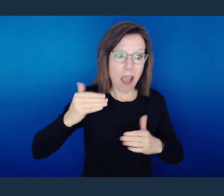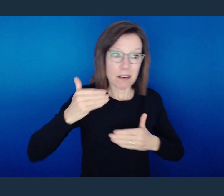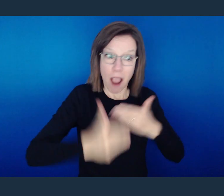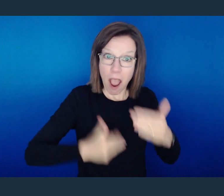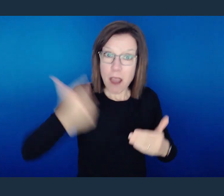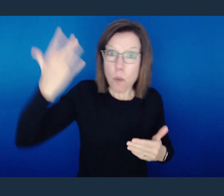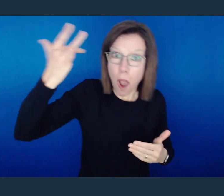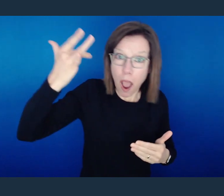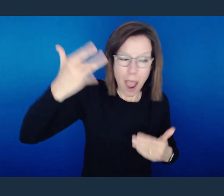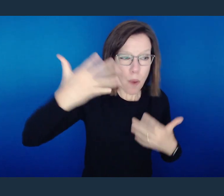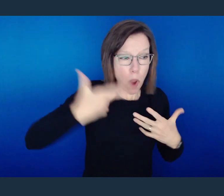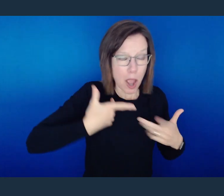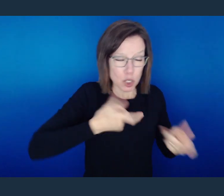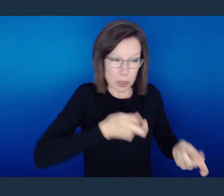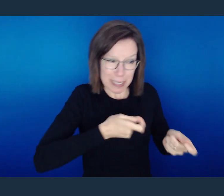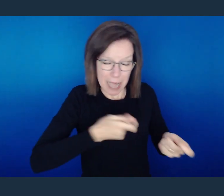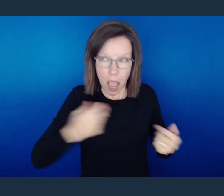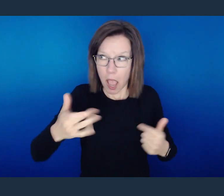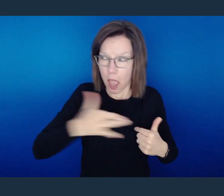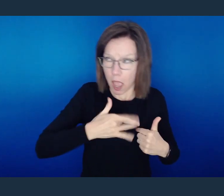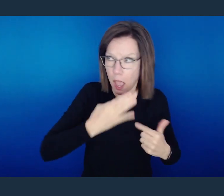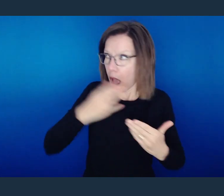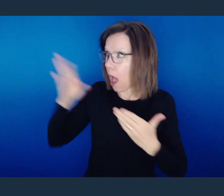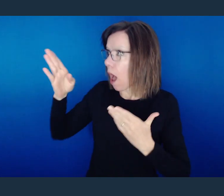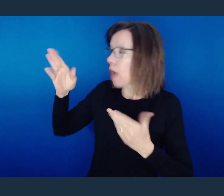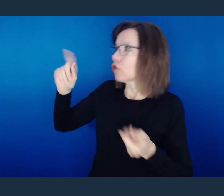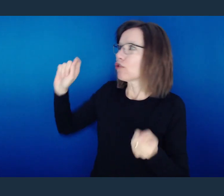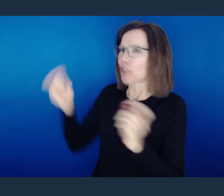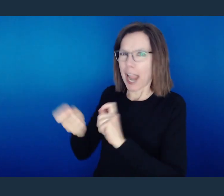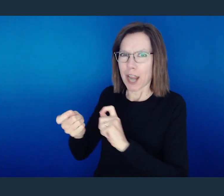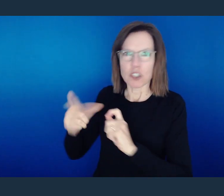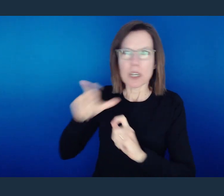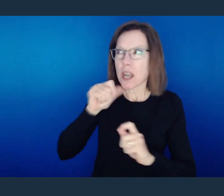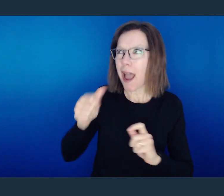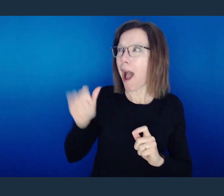that God's kindness is meant to lead you to repentance?